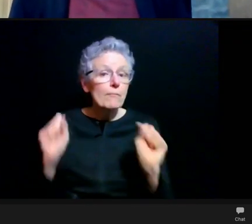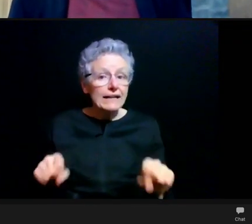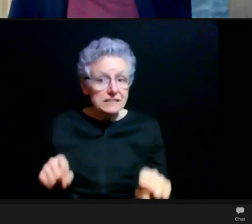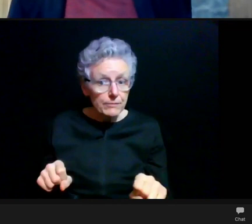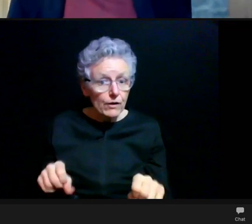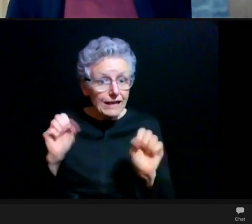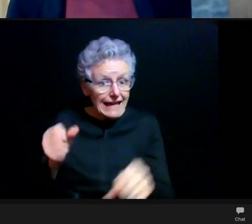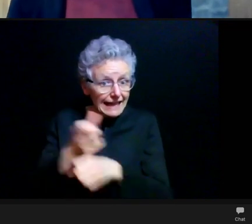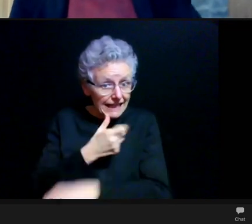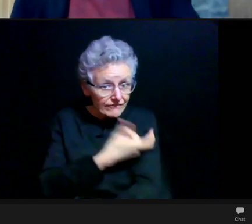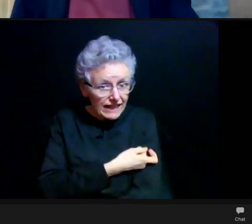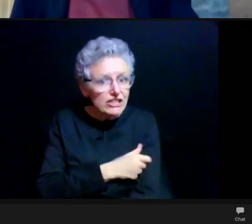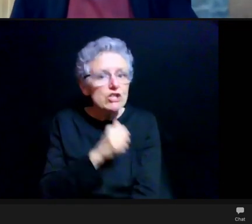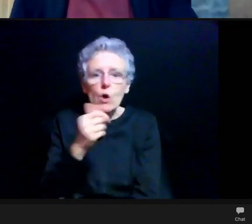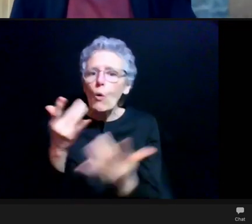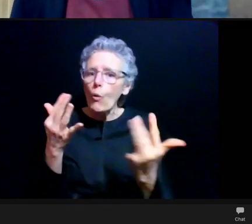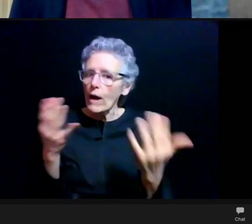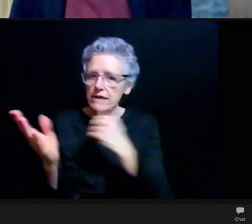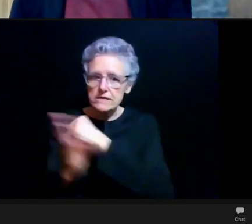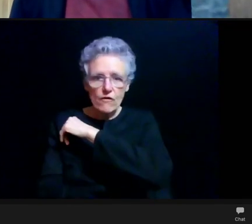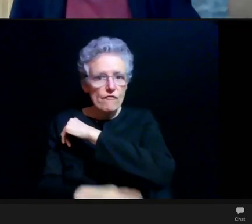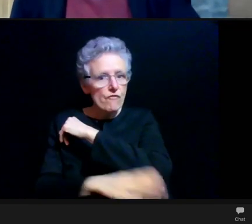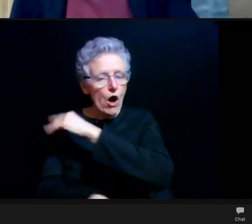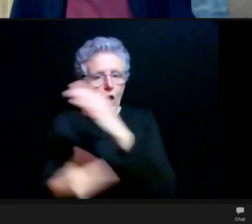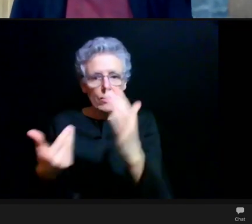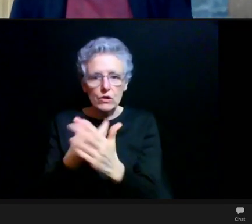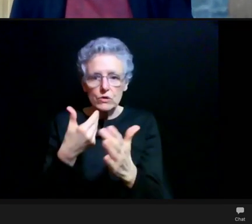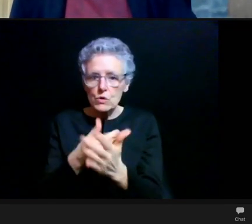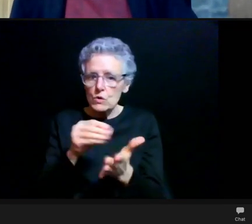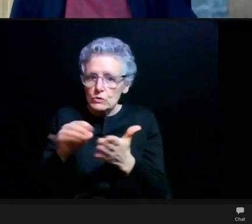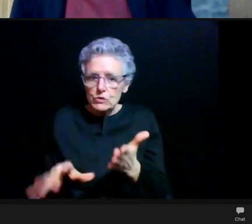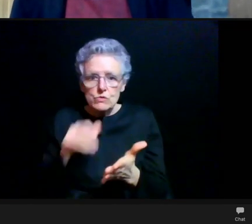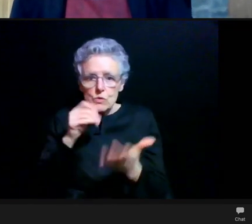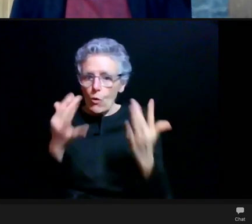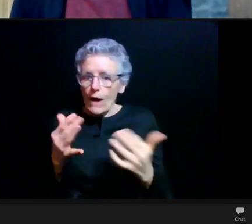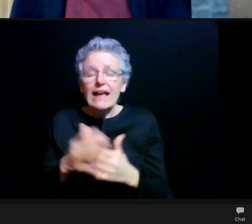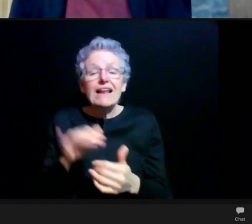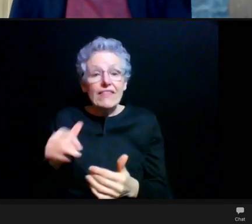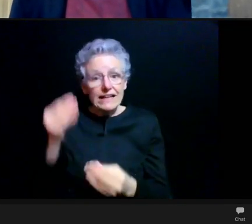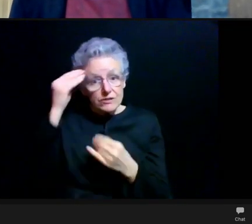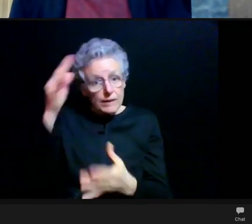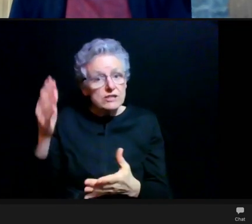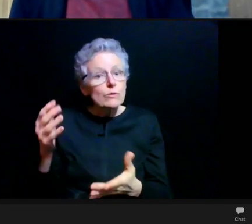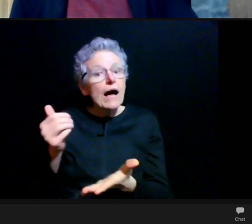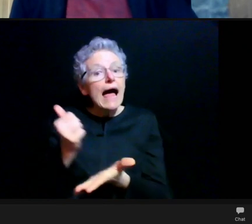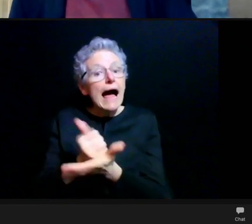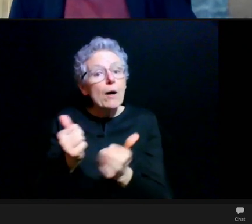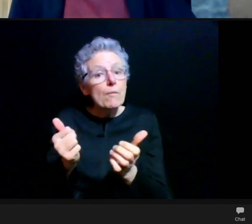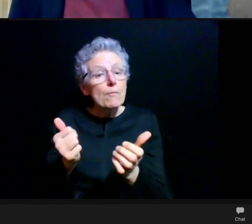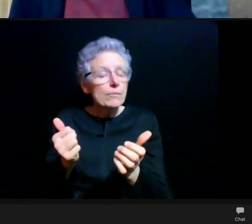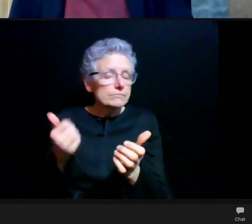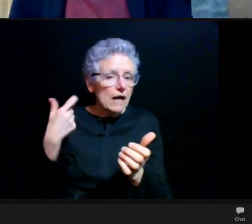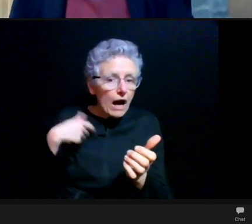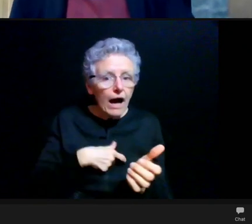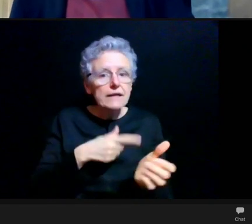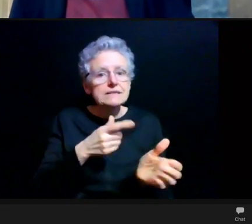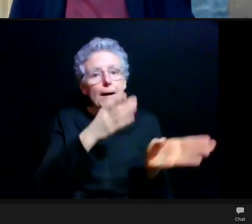Don't wait until fall. That's information that will help us with residence hall planning, and to promote safety in the residence hall.